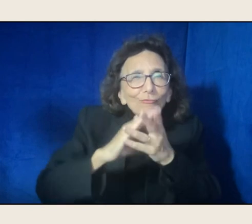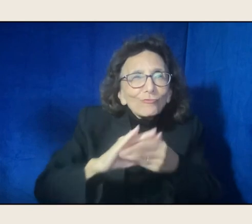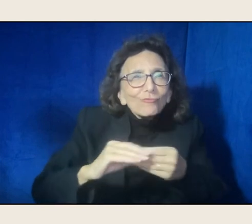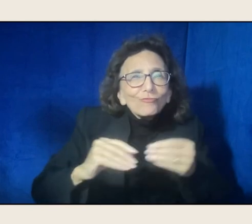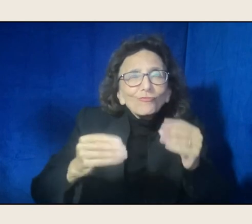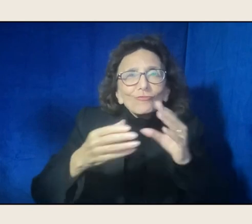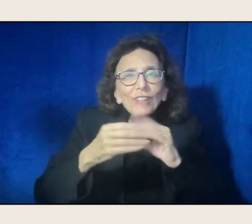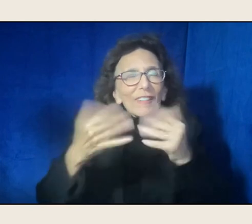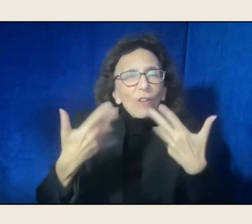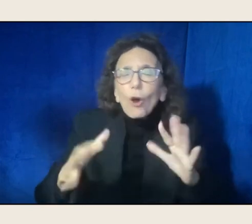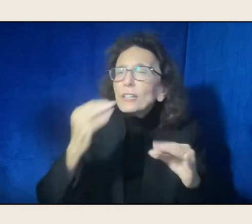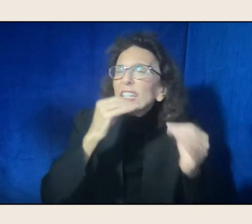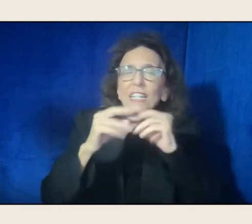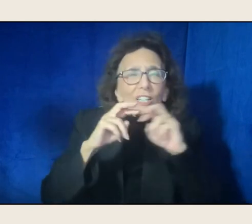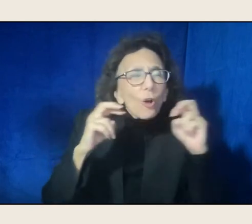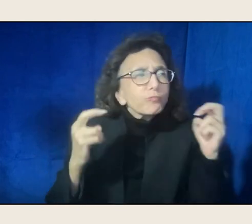and are sitting down together,